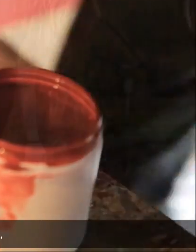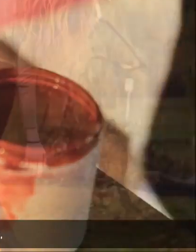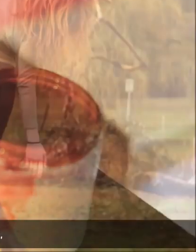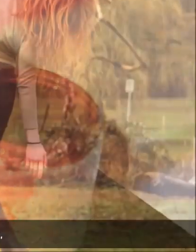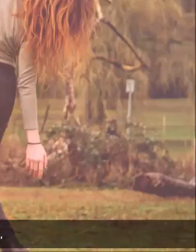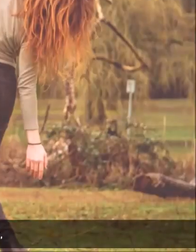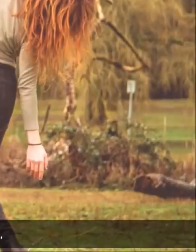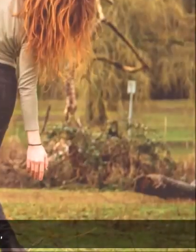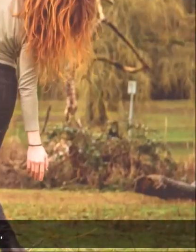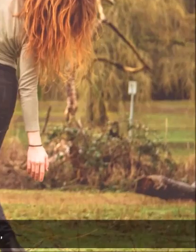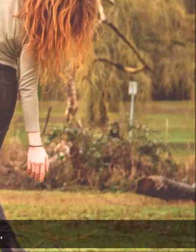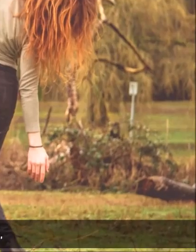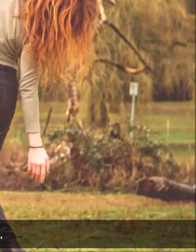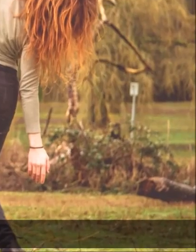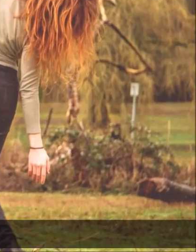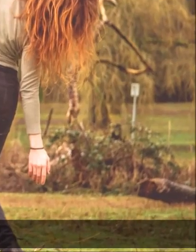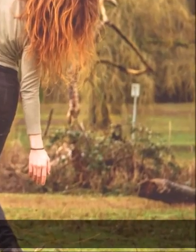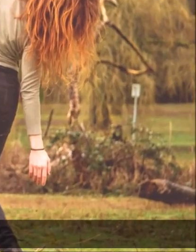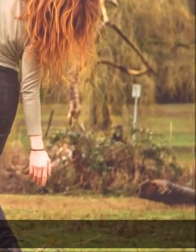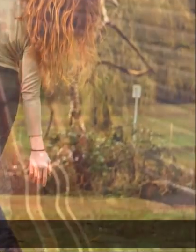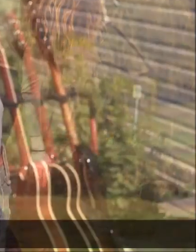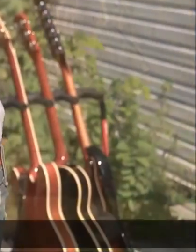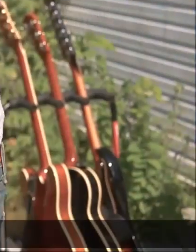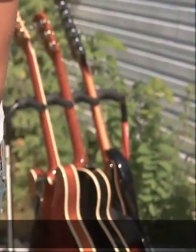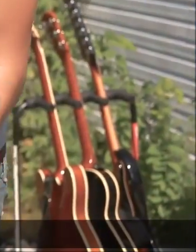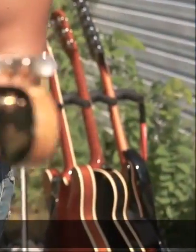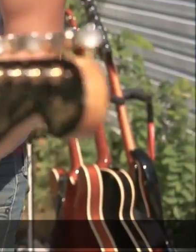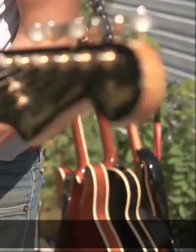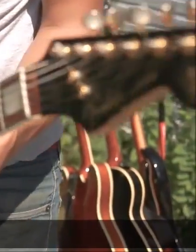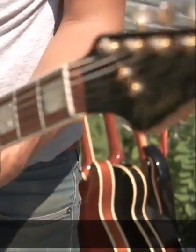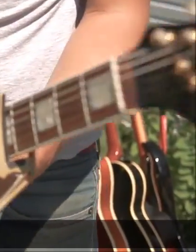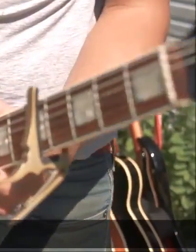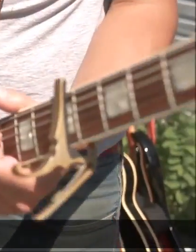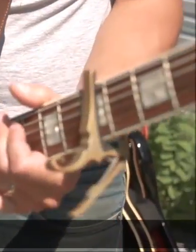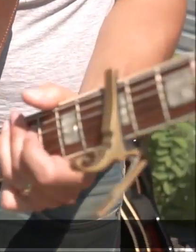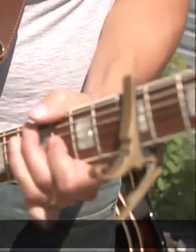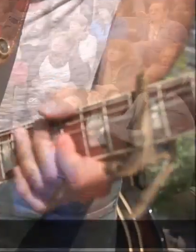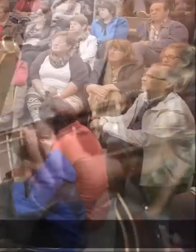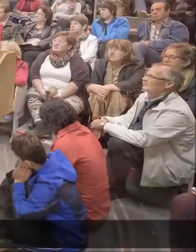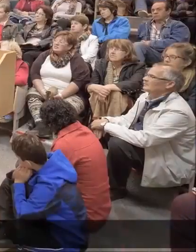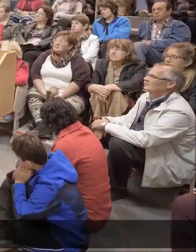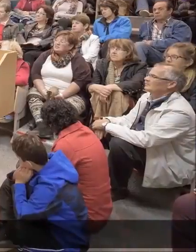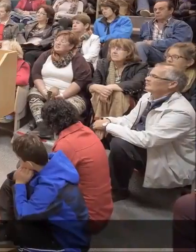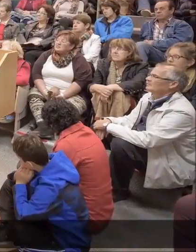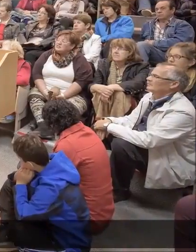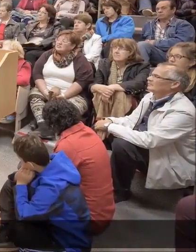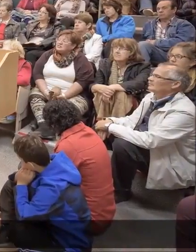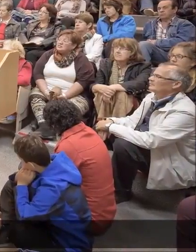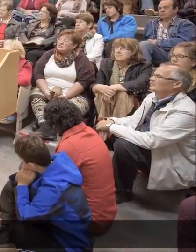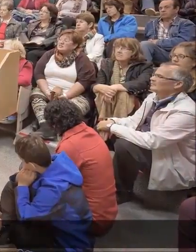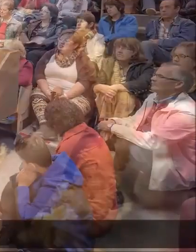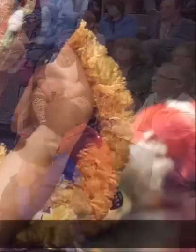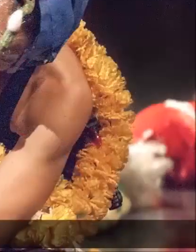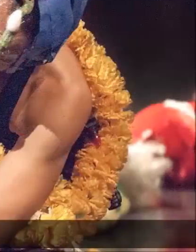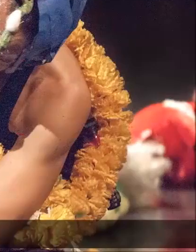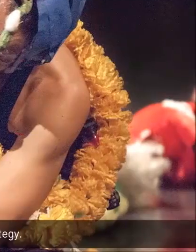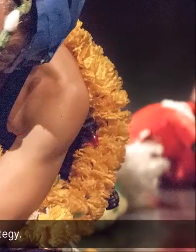We're committed to giving you the public access to it in your communities, neighbourhoods and cities.